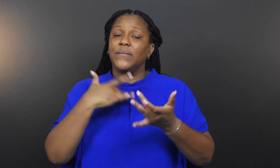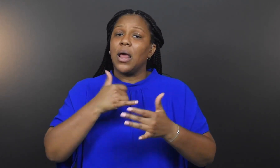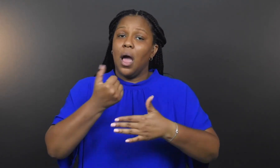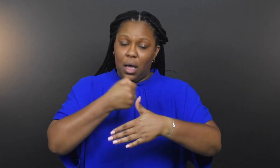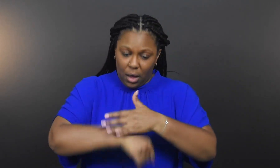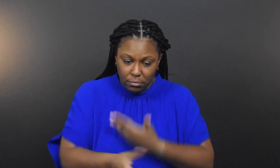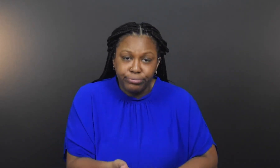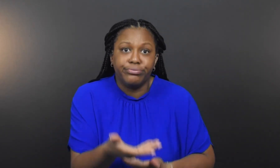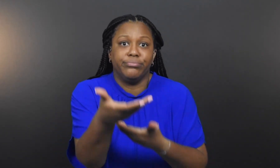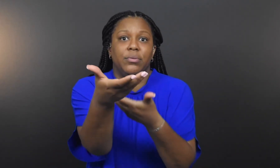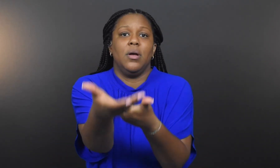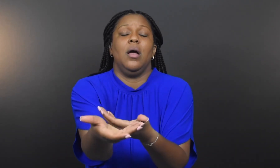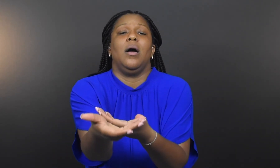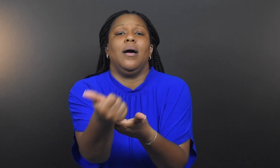a baby.